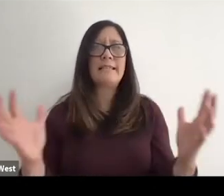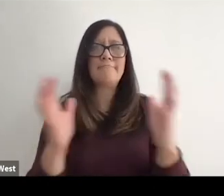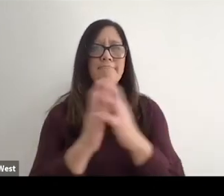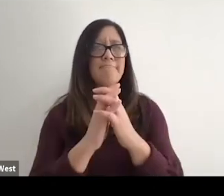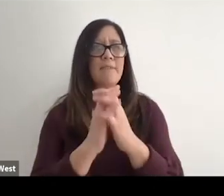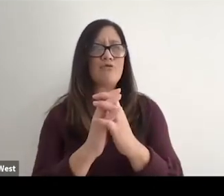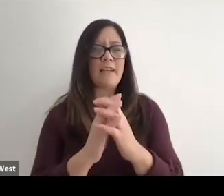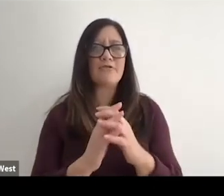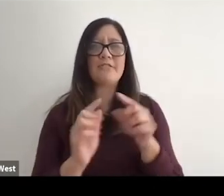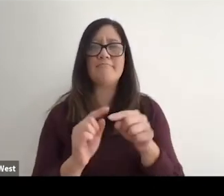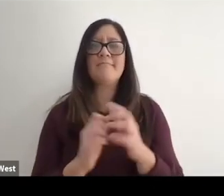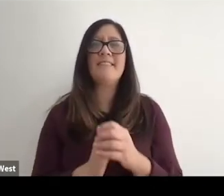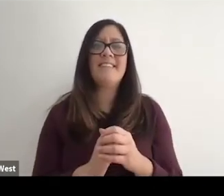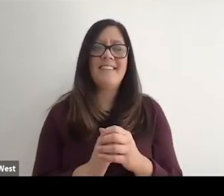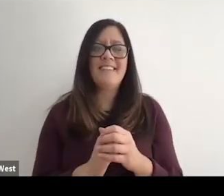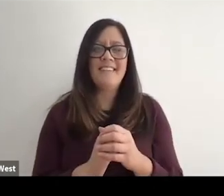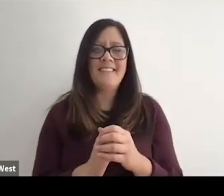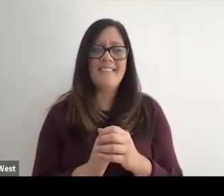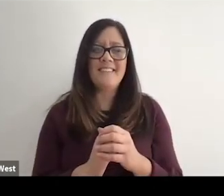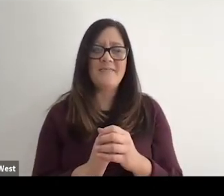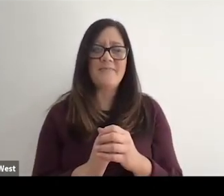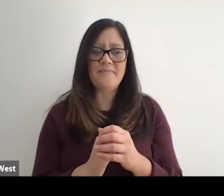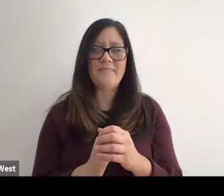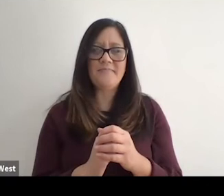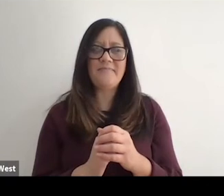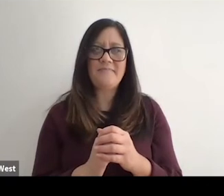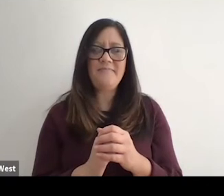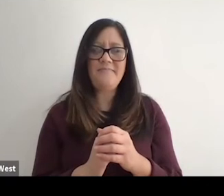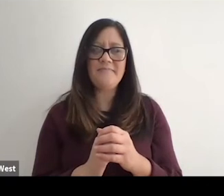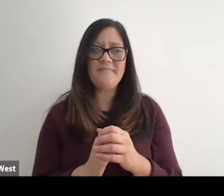intersection that comes to light and brings out a lot of kind of what